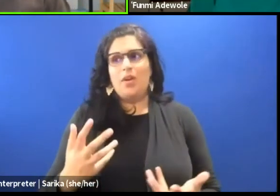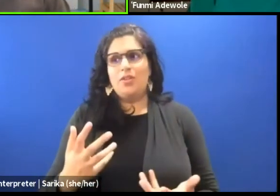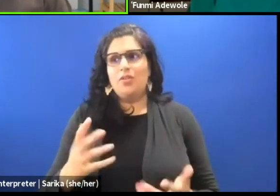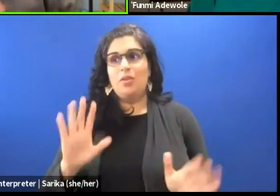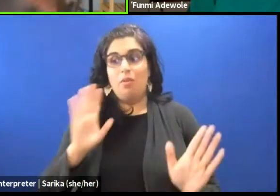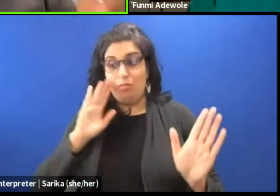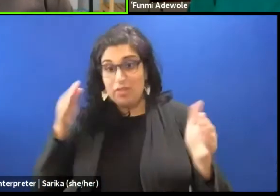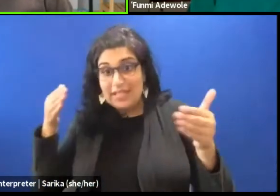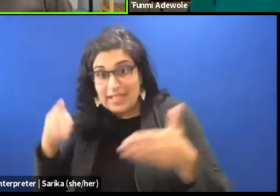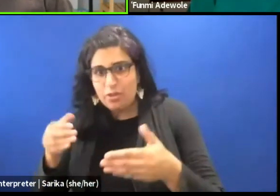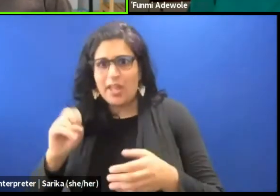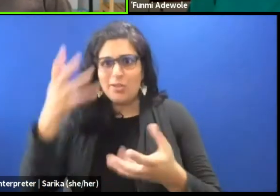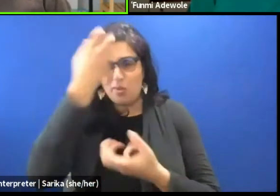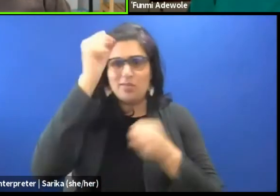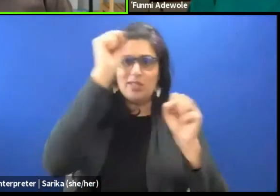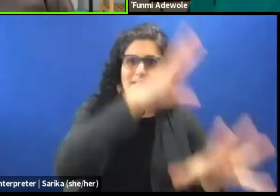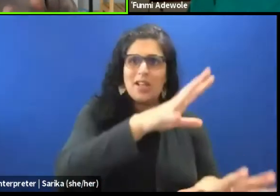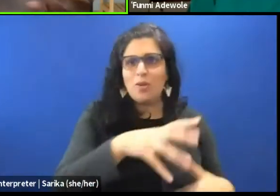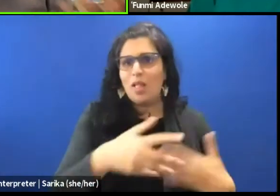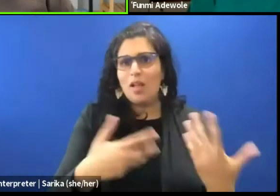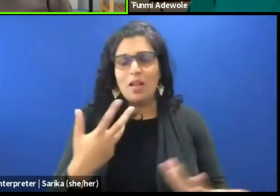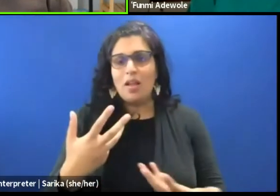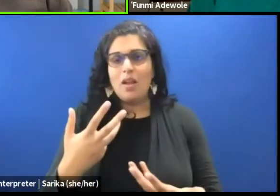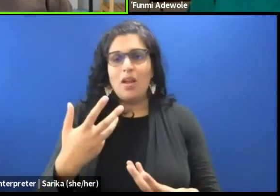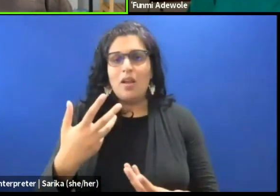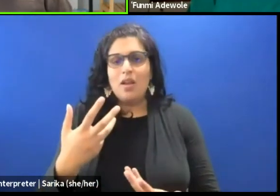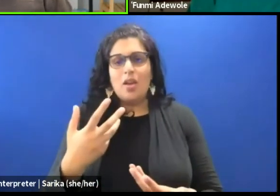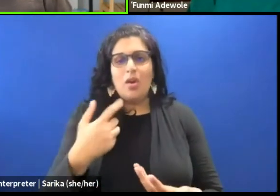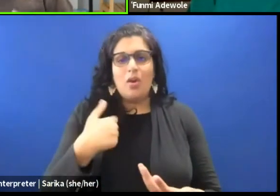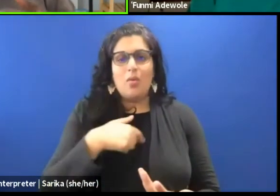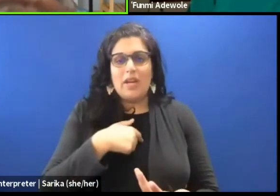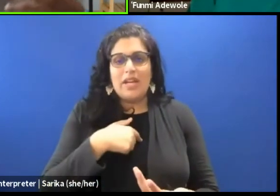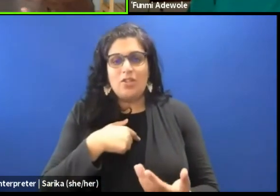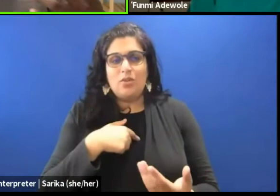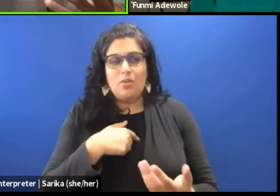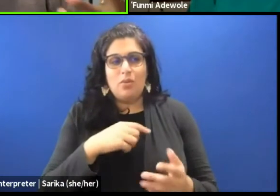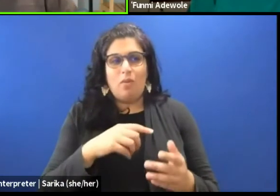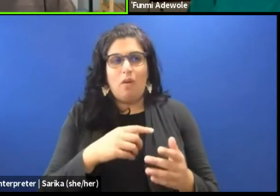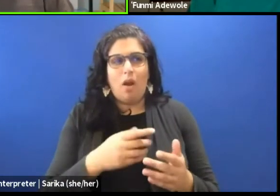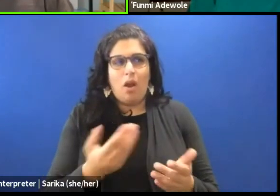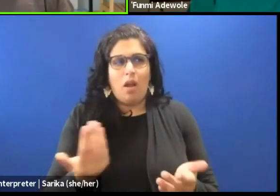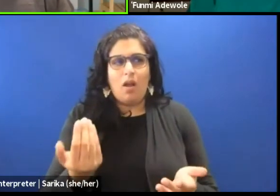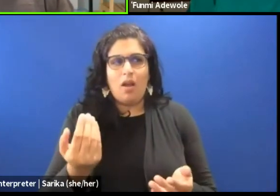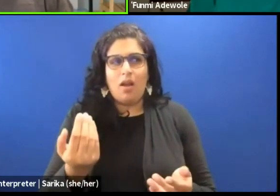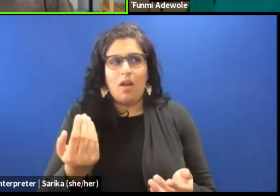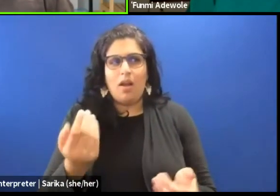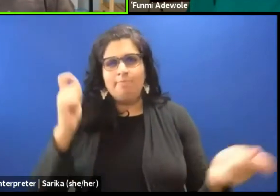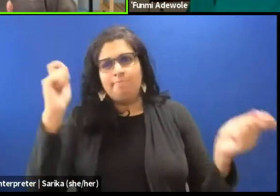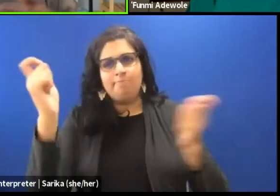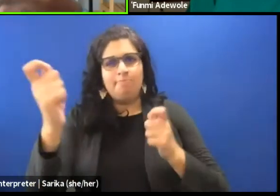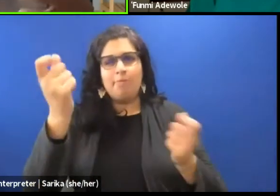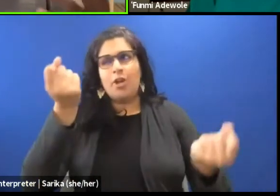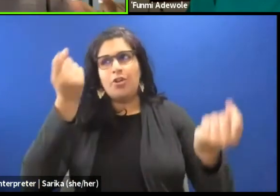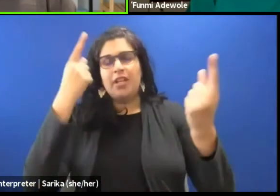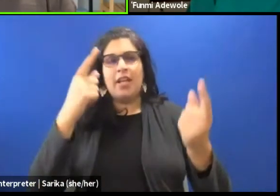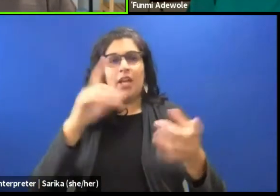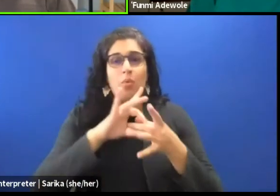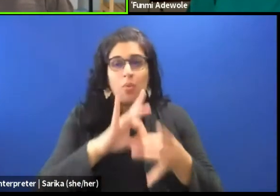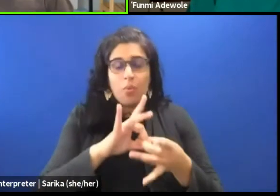and to start rethinking the notion of relationship, the notion of responsibility, the notion of reciprocity